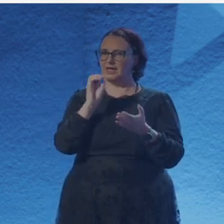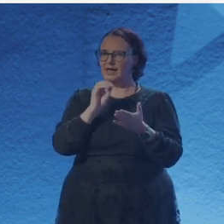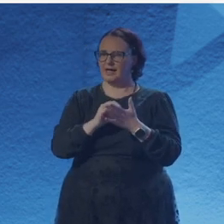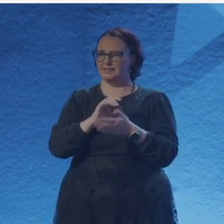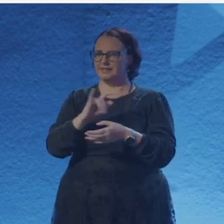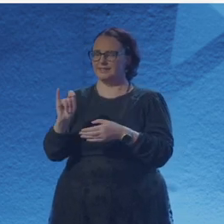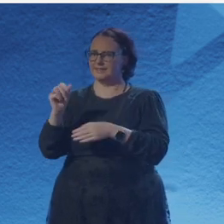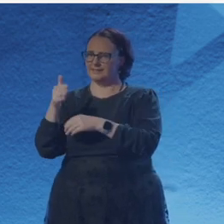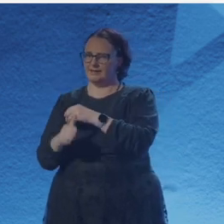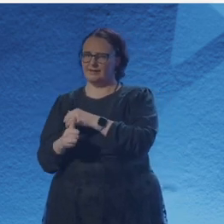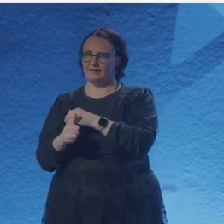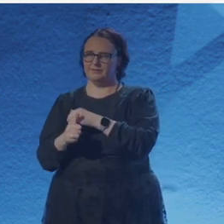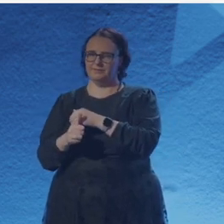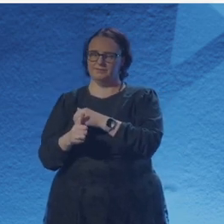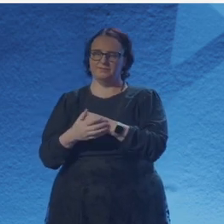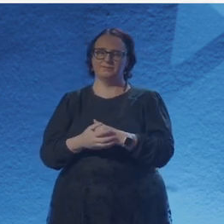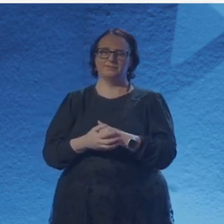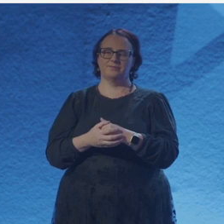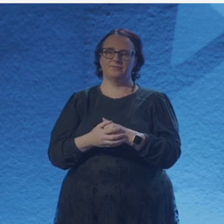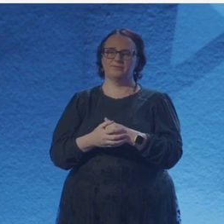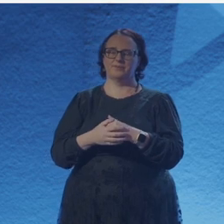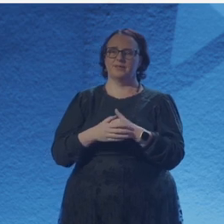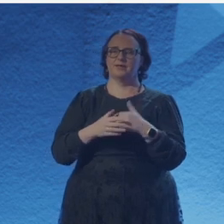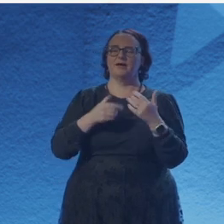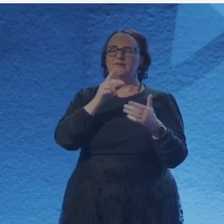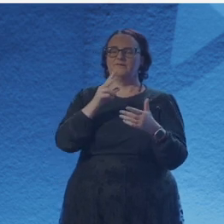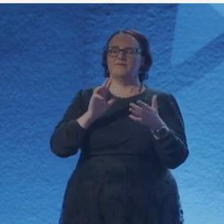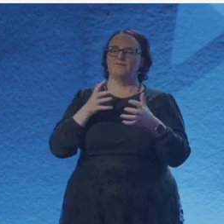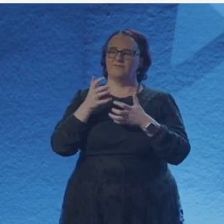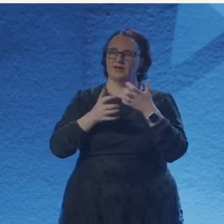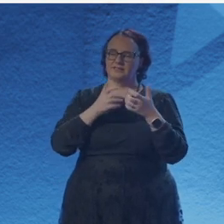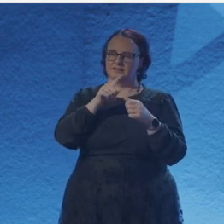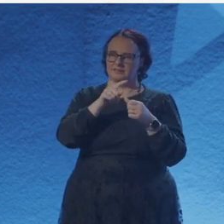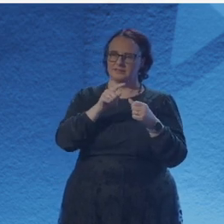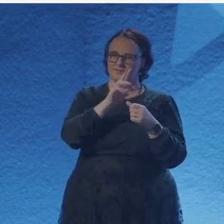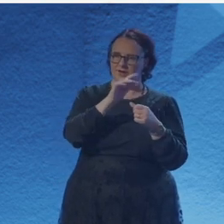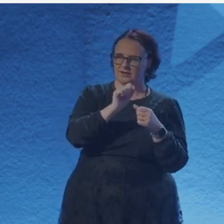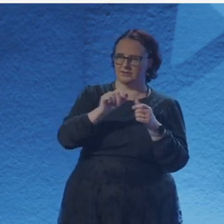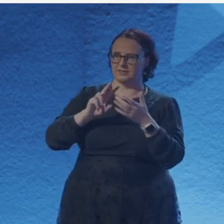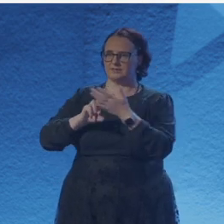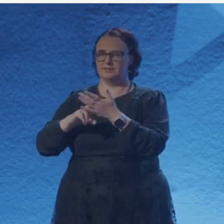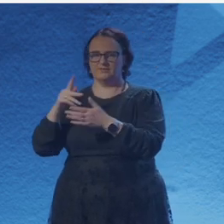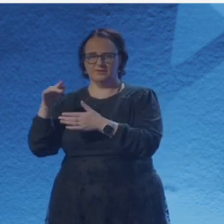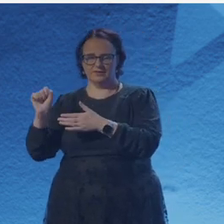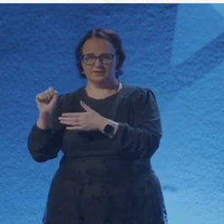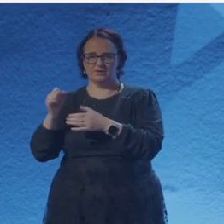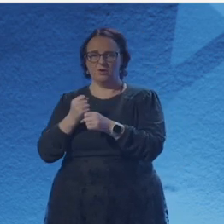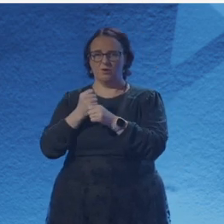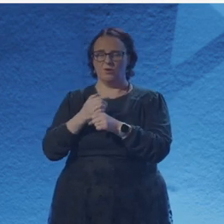the mouse will play. Necessity is the motherboard of invention.